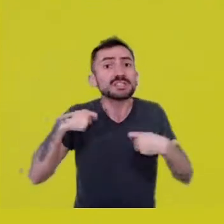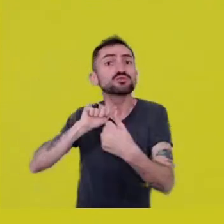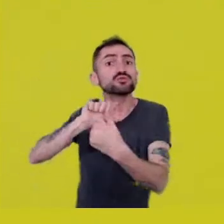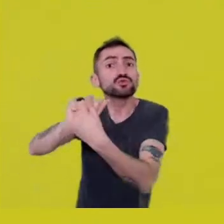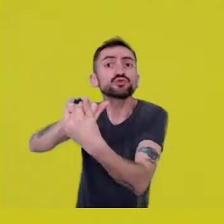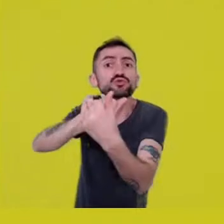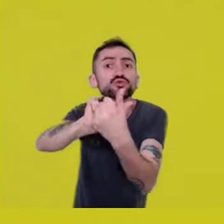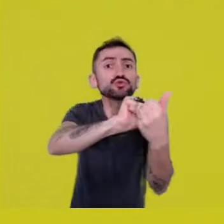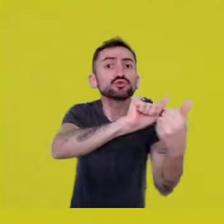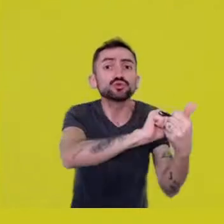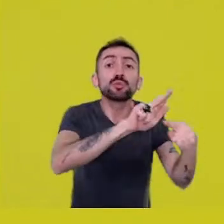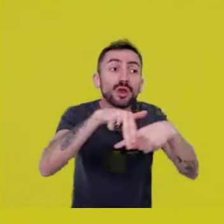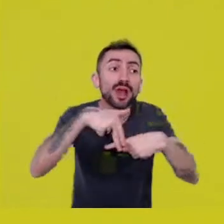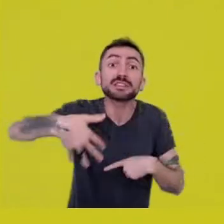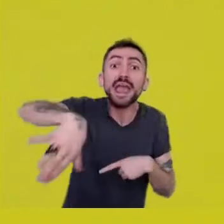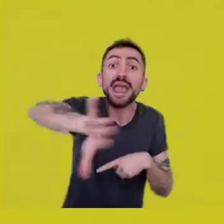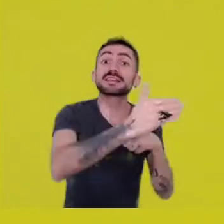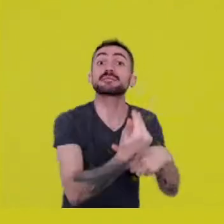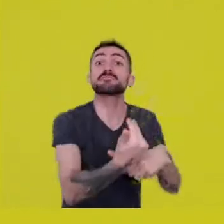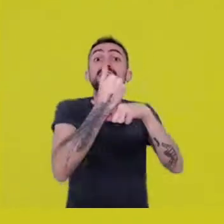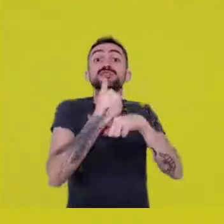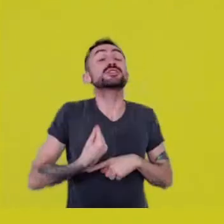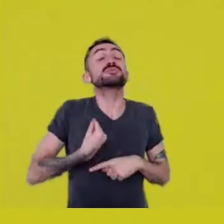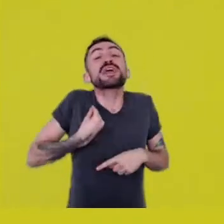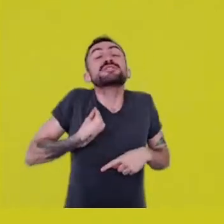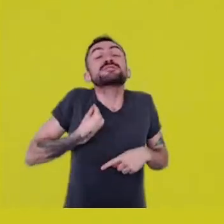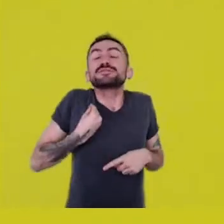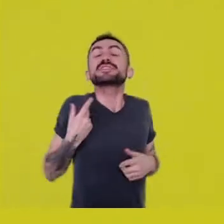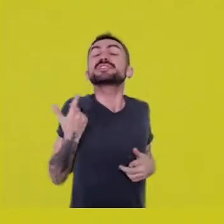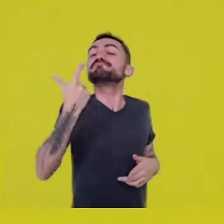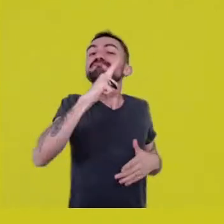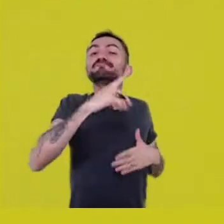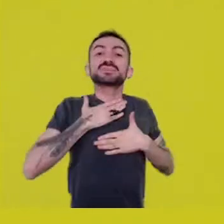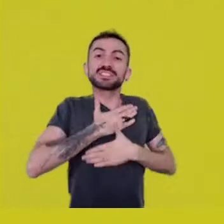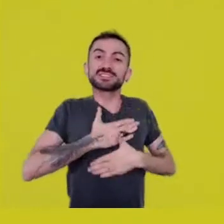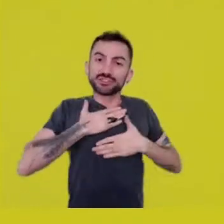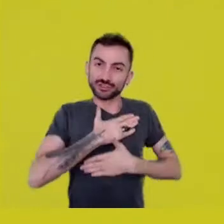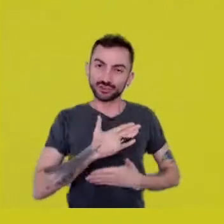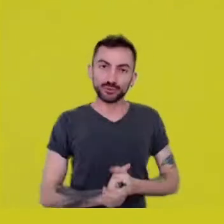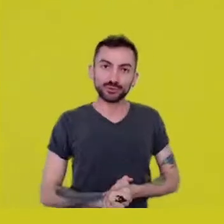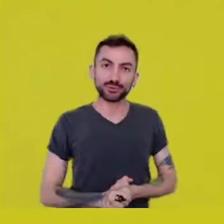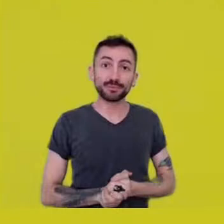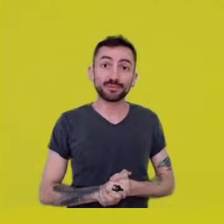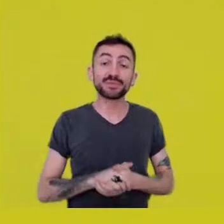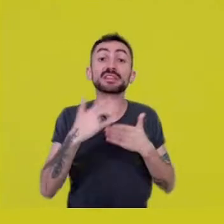So, this experience of implying the individual with the collective